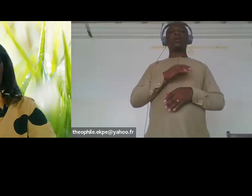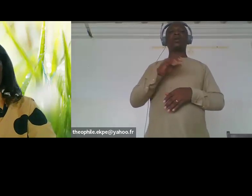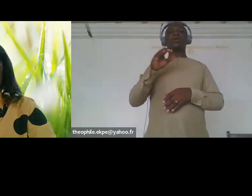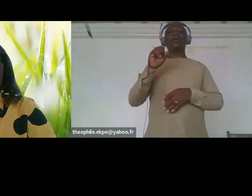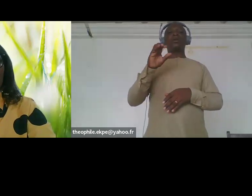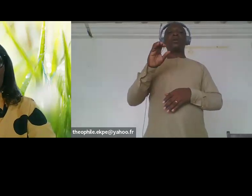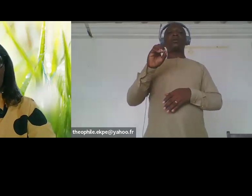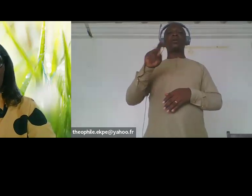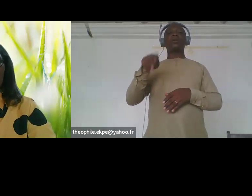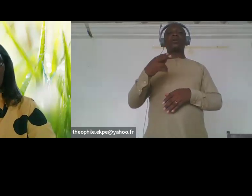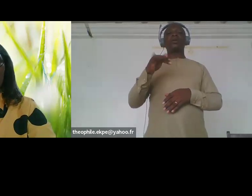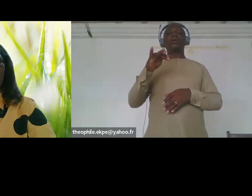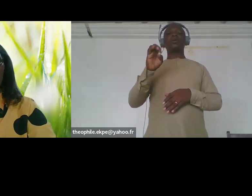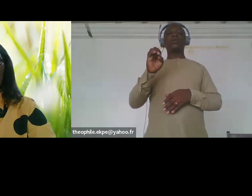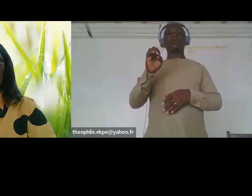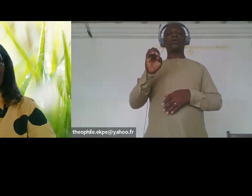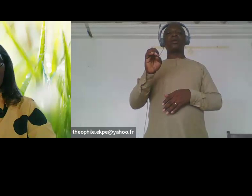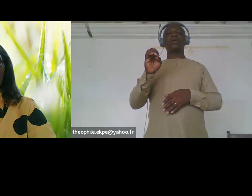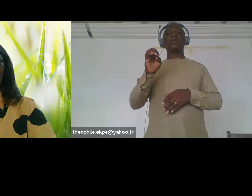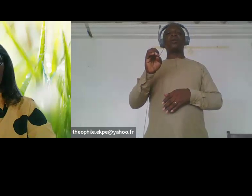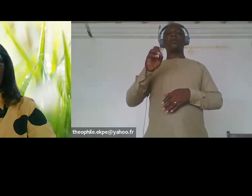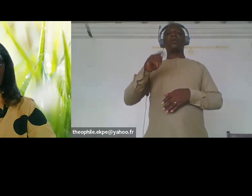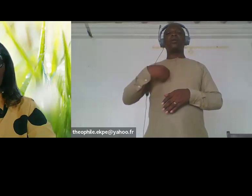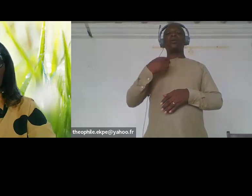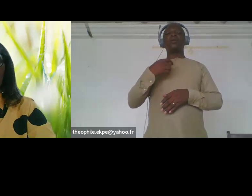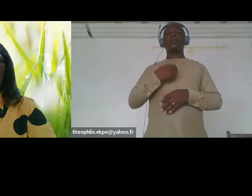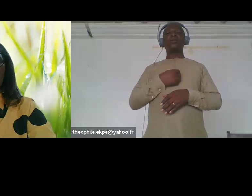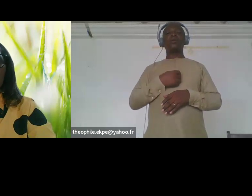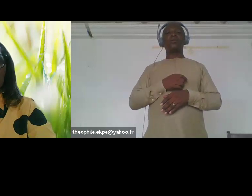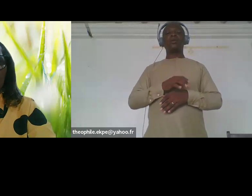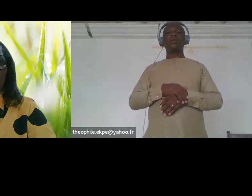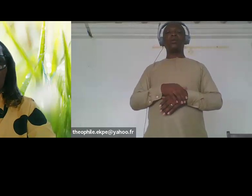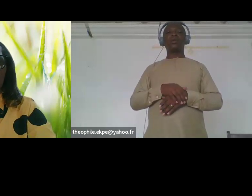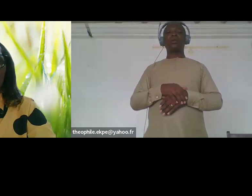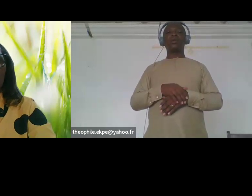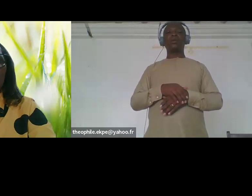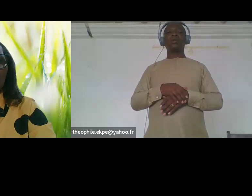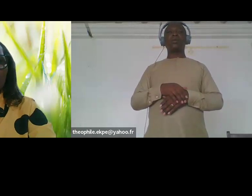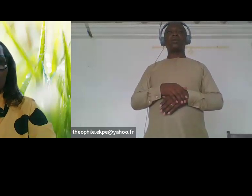not be addressed unless no one including women with disabilities girls with